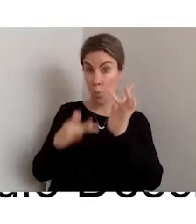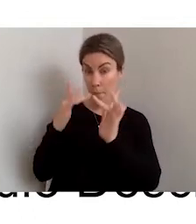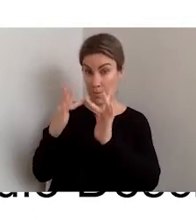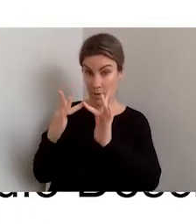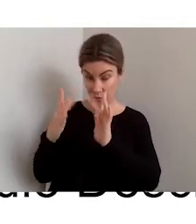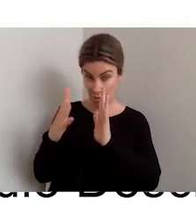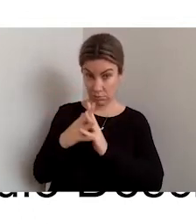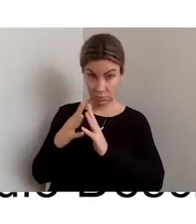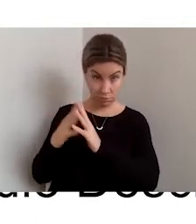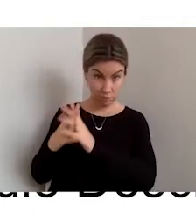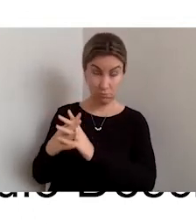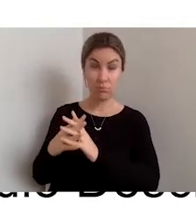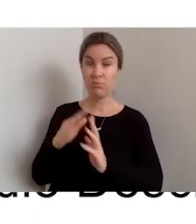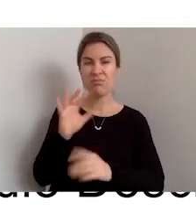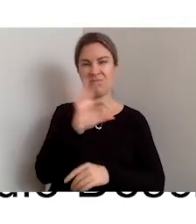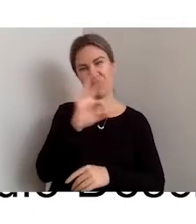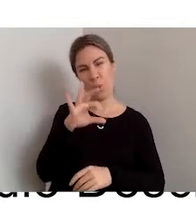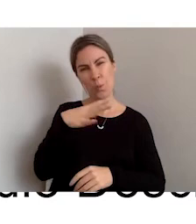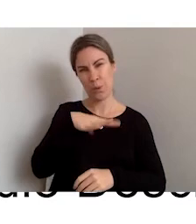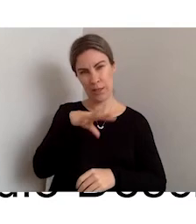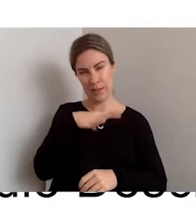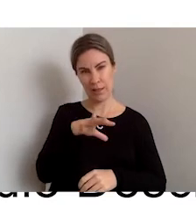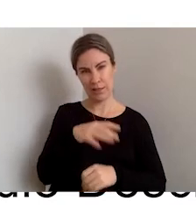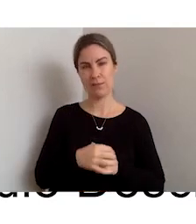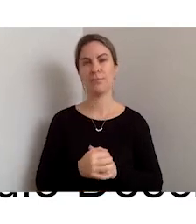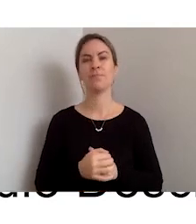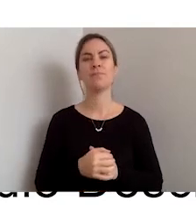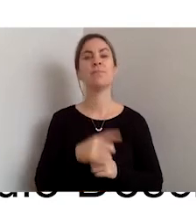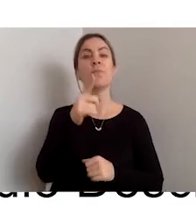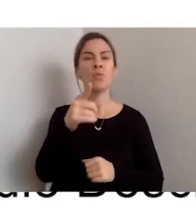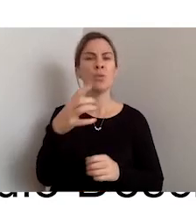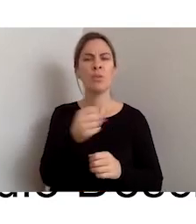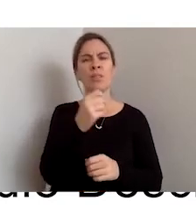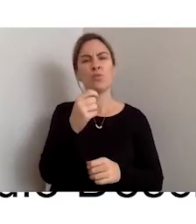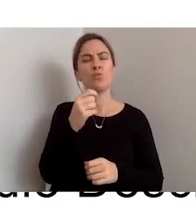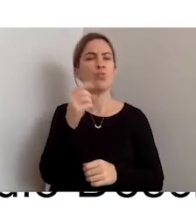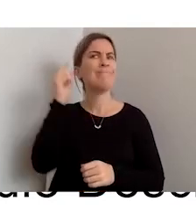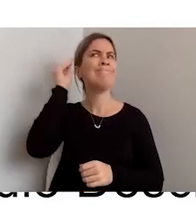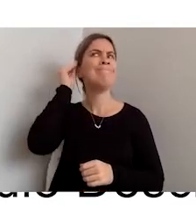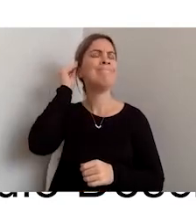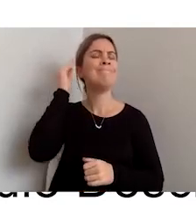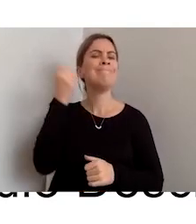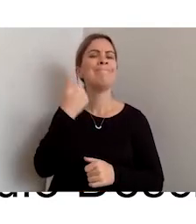not unless it is actually warranted. Things you need to keep in mind around description are - if you have graphics.